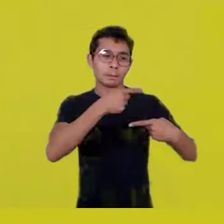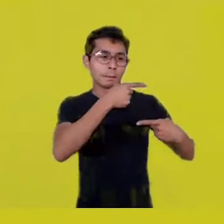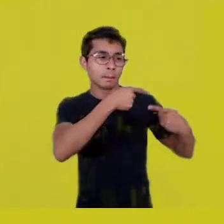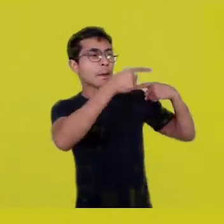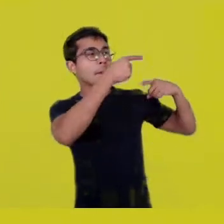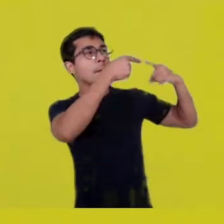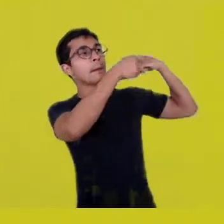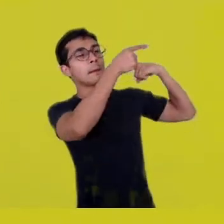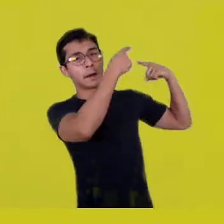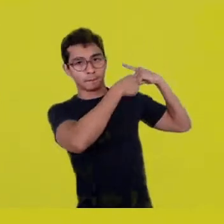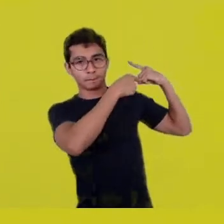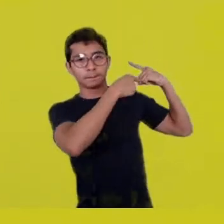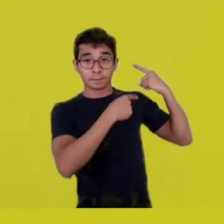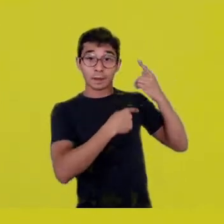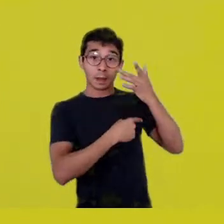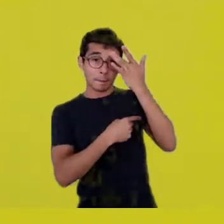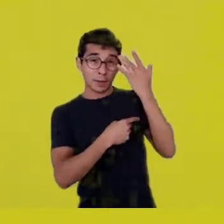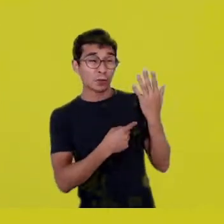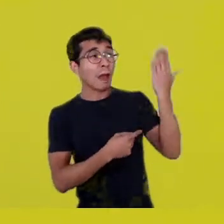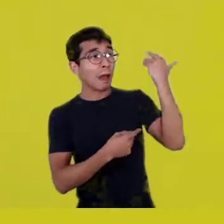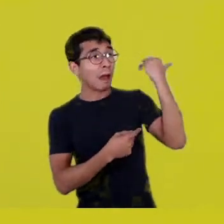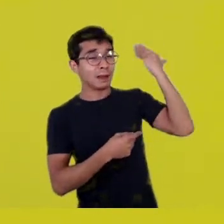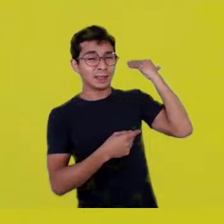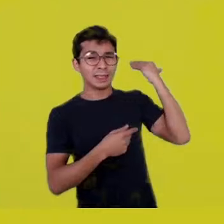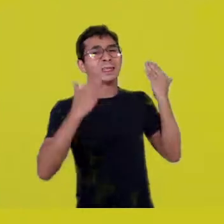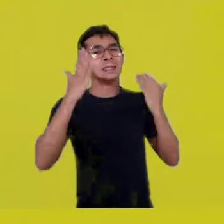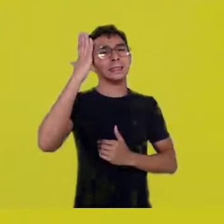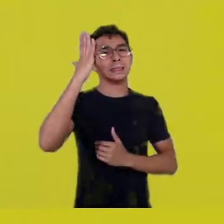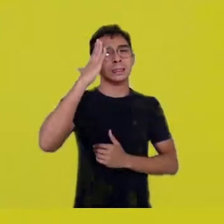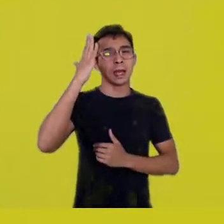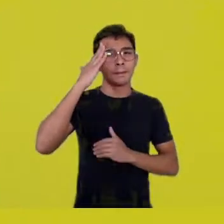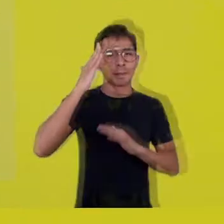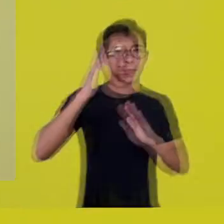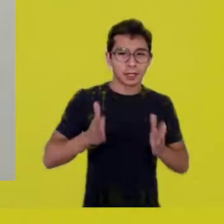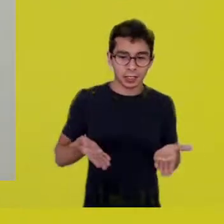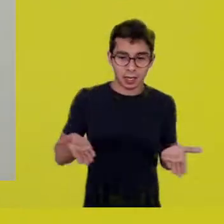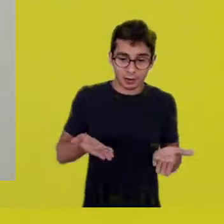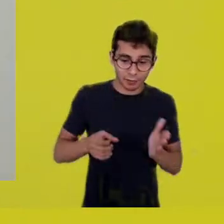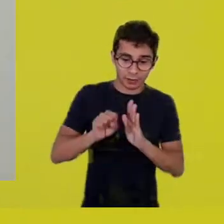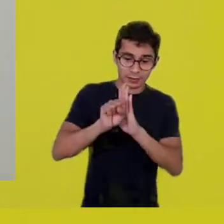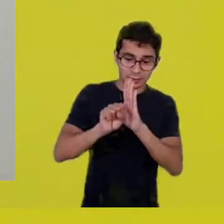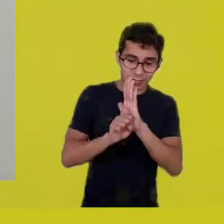And they were equipping us with thoughts and visions